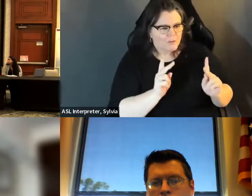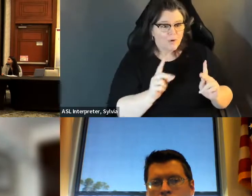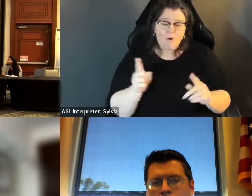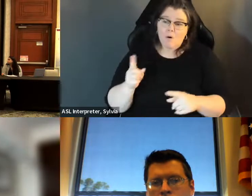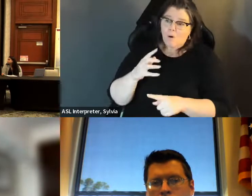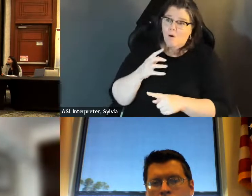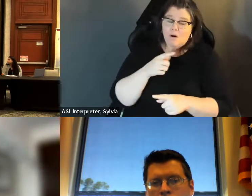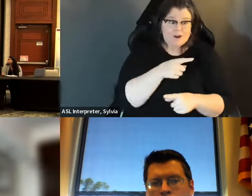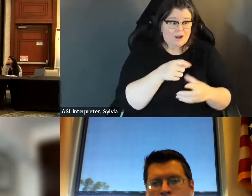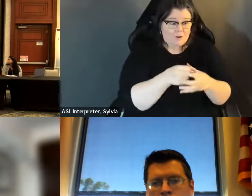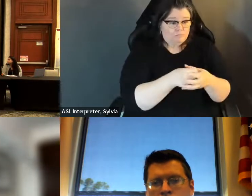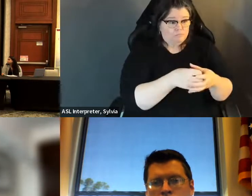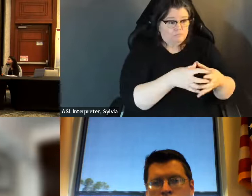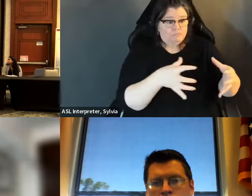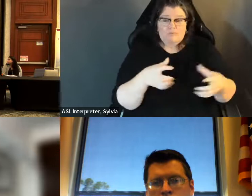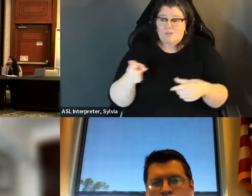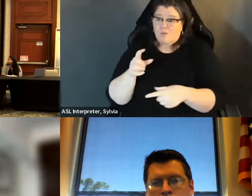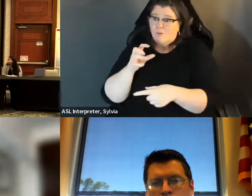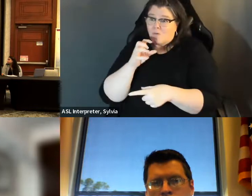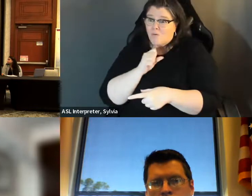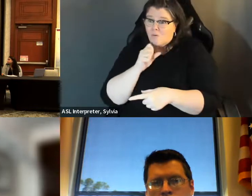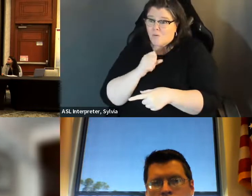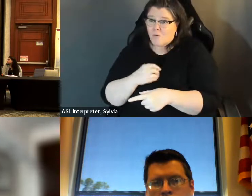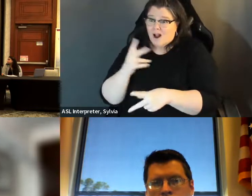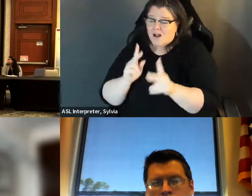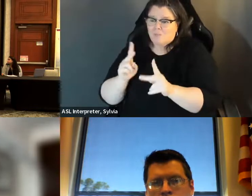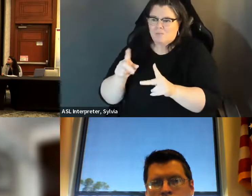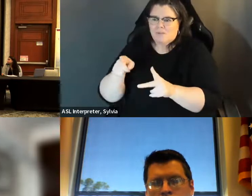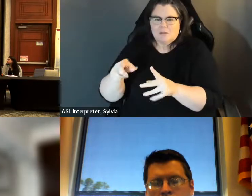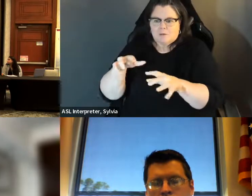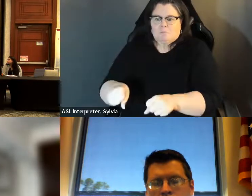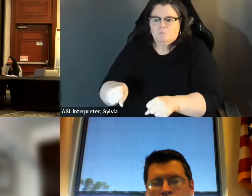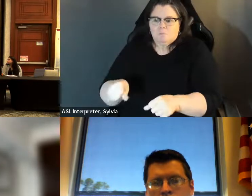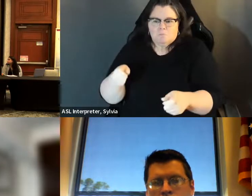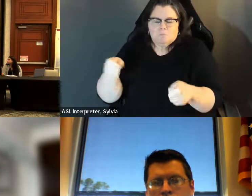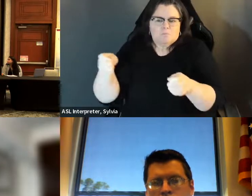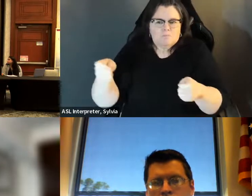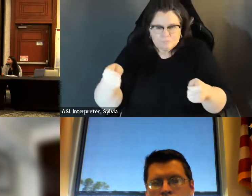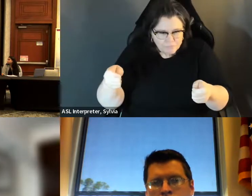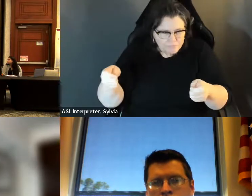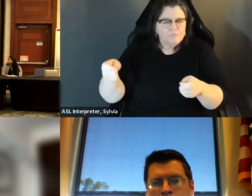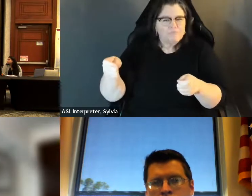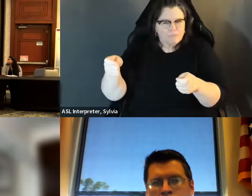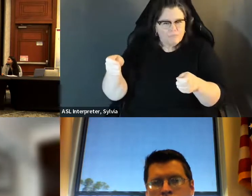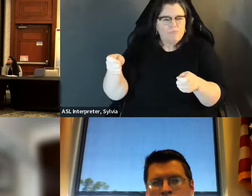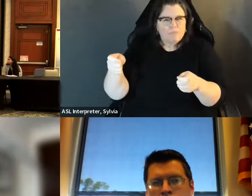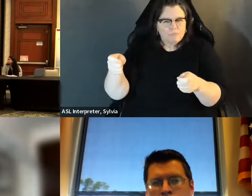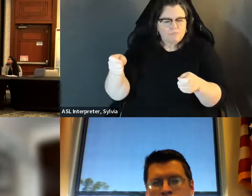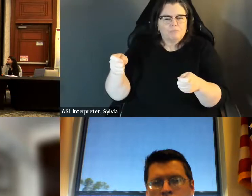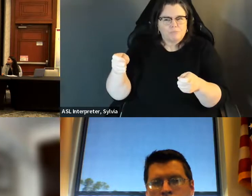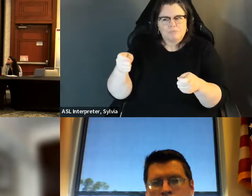Jeffrey Johnson said, We are in a demographic collision where we are increasingly a country of old white people, and young brown people, and and while the that latter generation is growing rapidly that older generation still holds the Rains, of power and so the the disconnect between where still holds the reigns of power, so the disconnect between where the majority of Americans are and